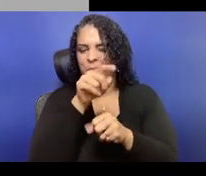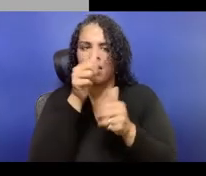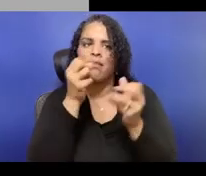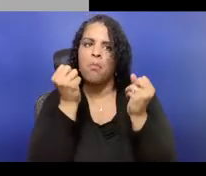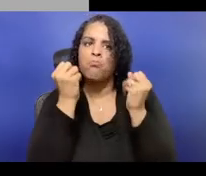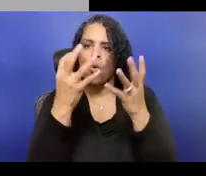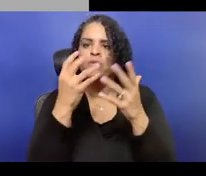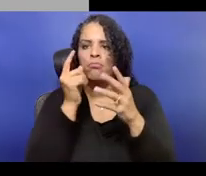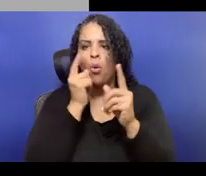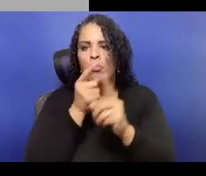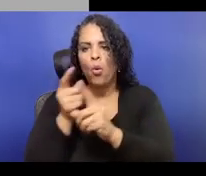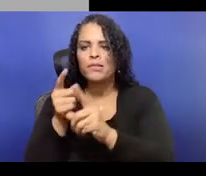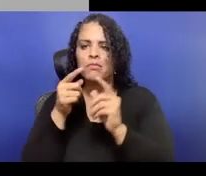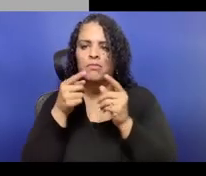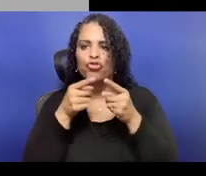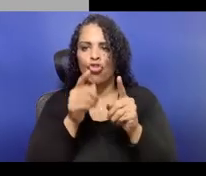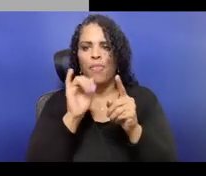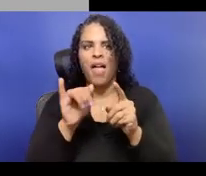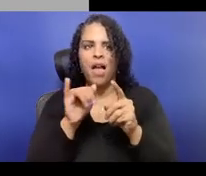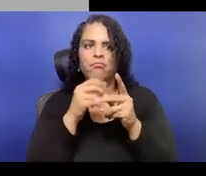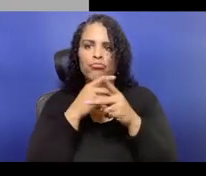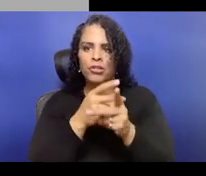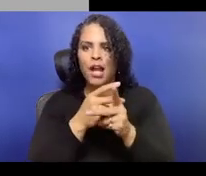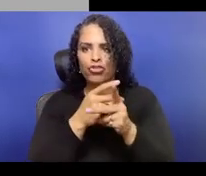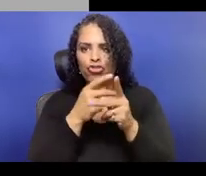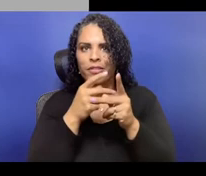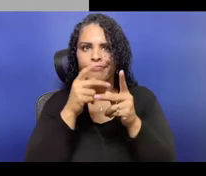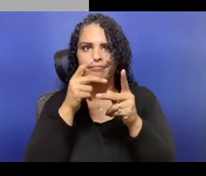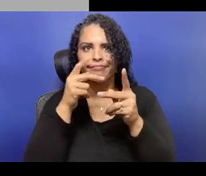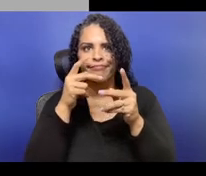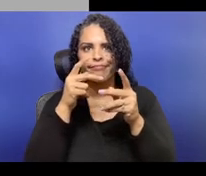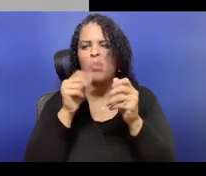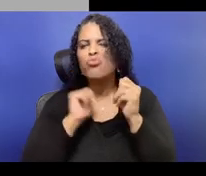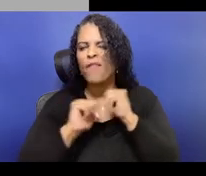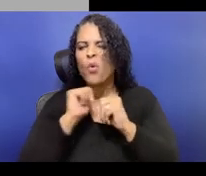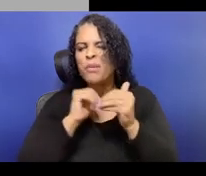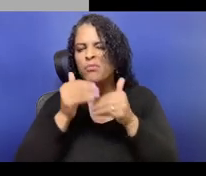to engage in the budget-making process was more horizontal.